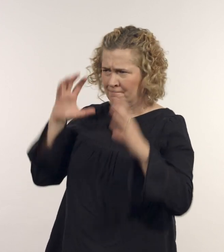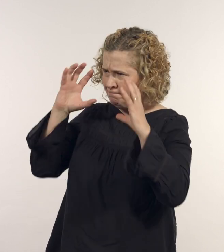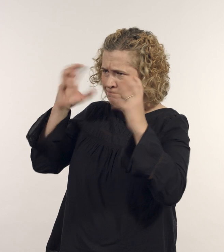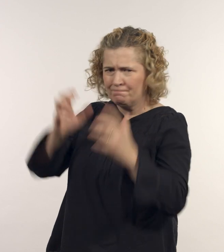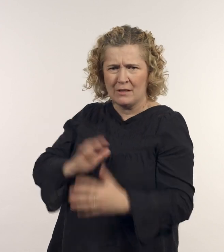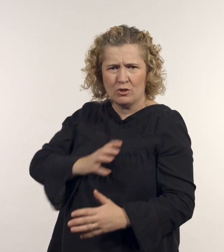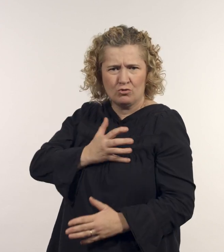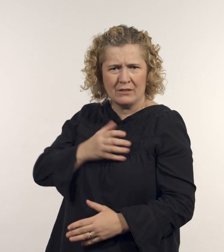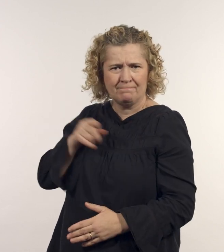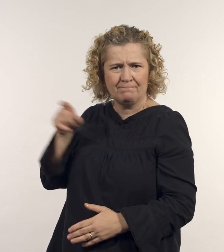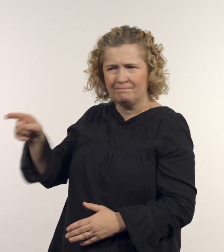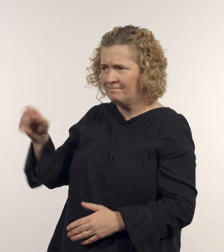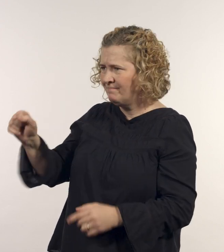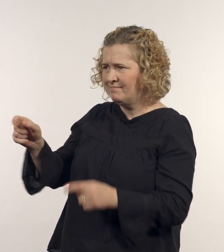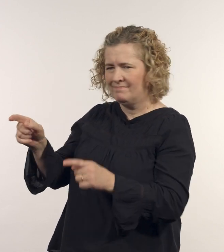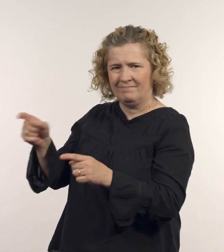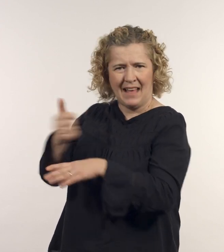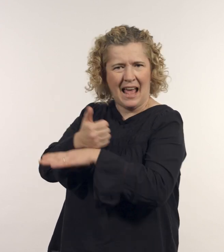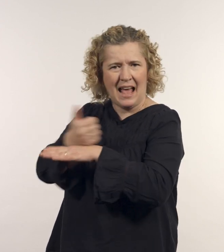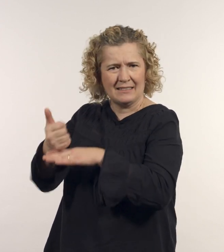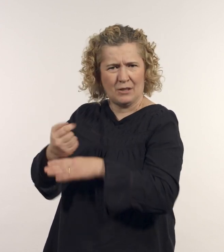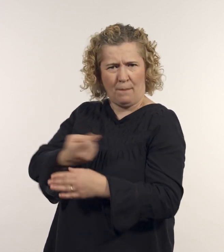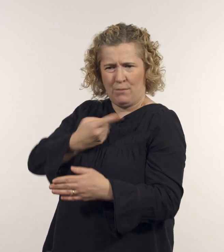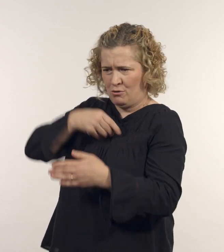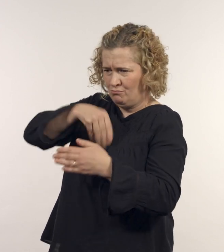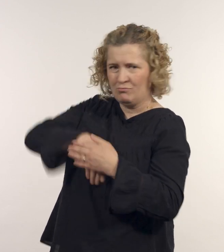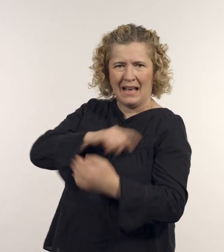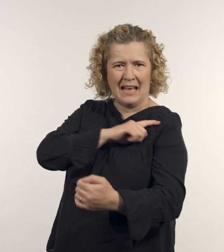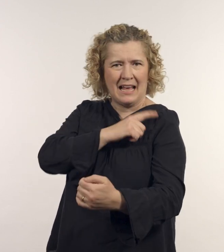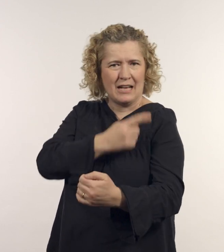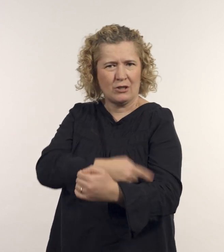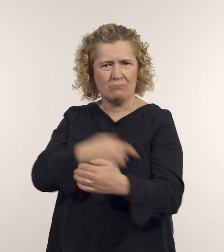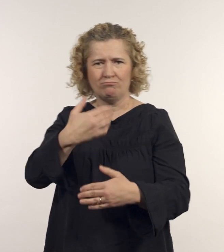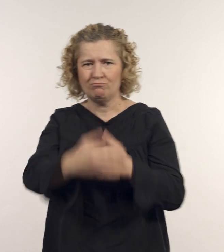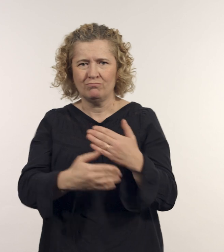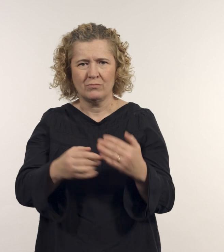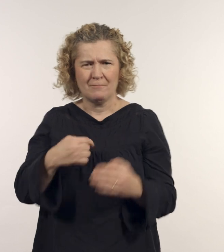Eden says ‘I was intrigued by his acting style and personal liveliness,